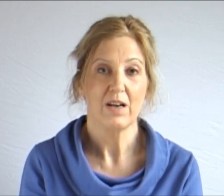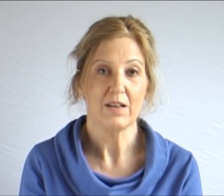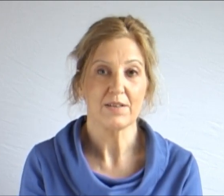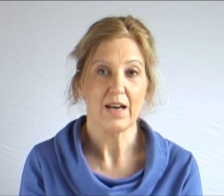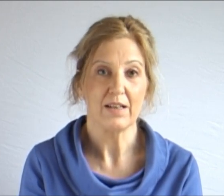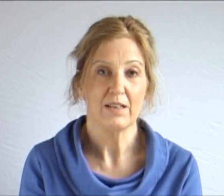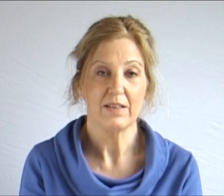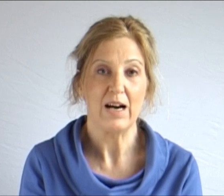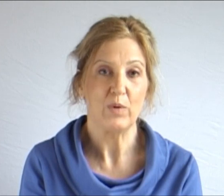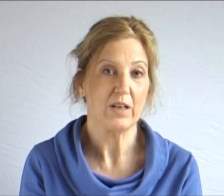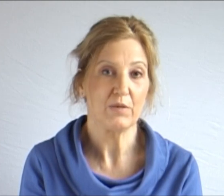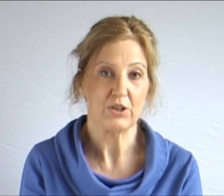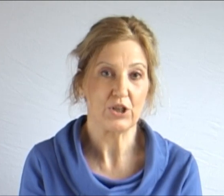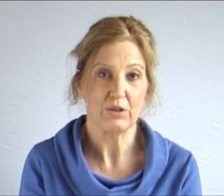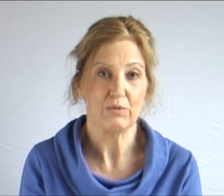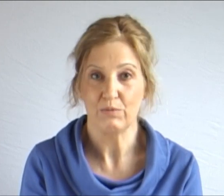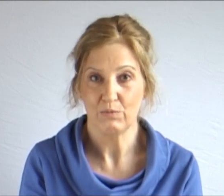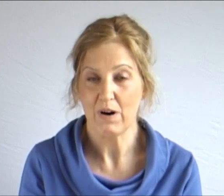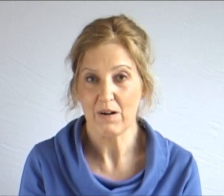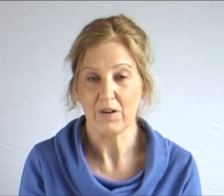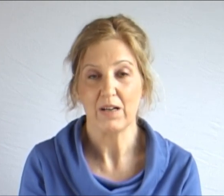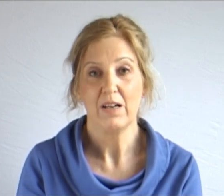and say "Now we are going to..." wherever,